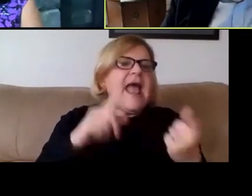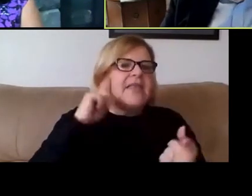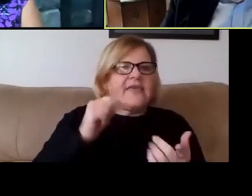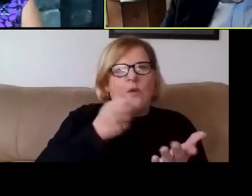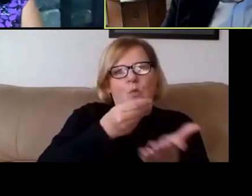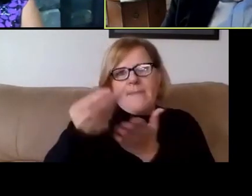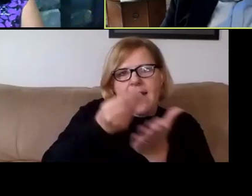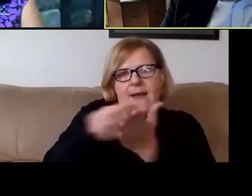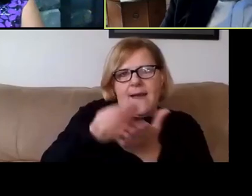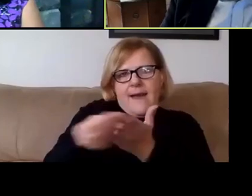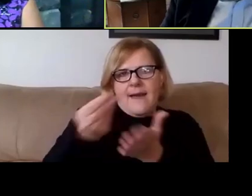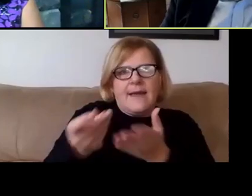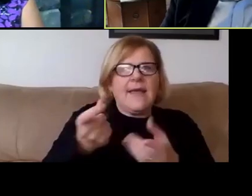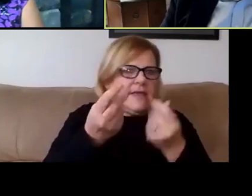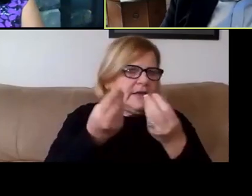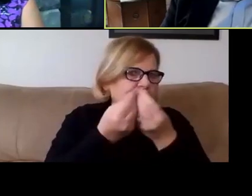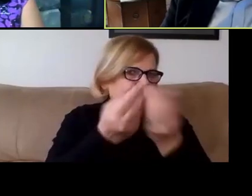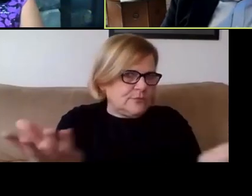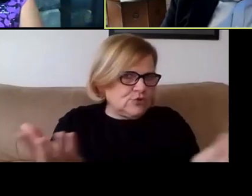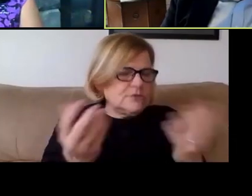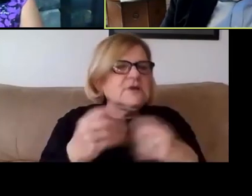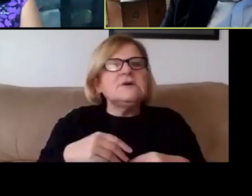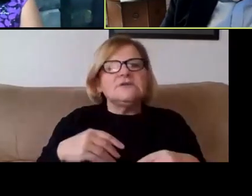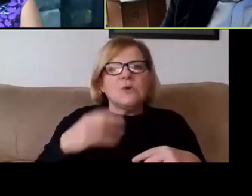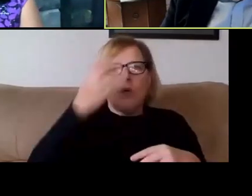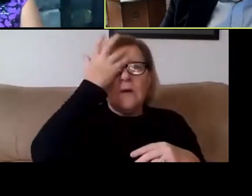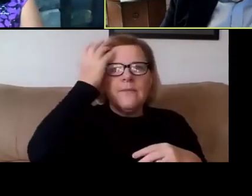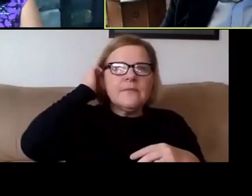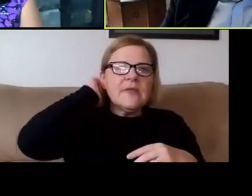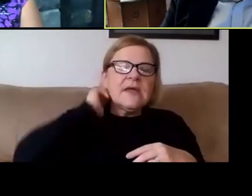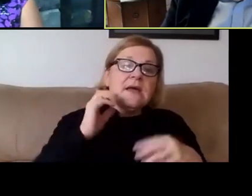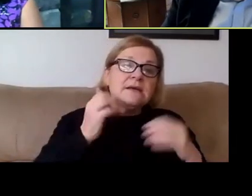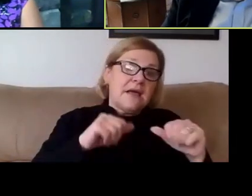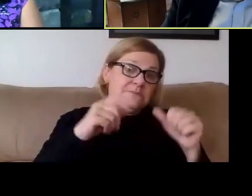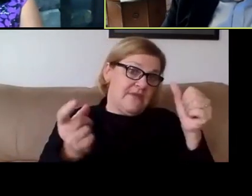and then distribute them. So it's likely that the first folks vaccinated